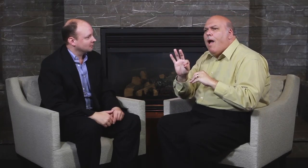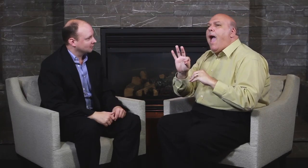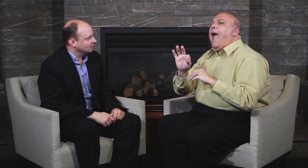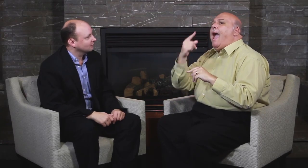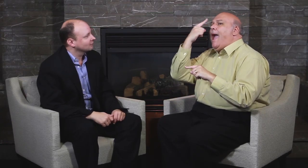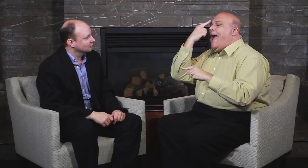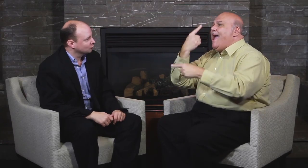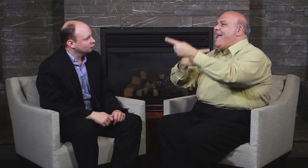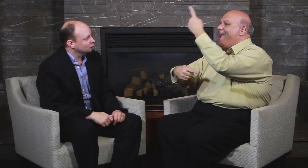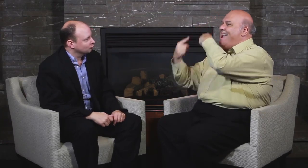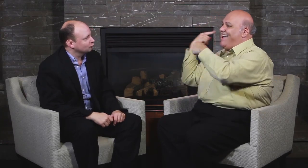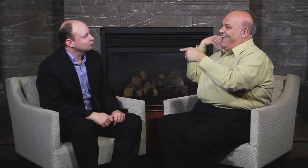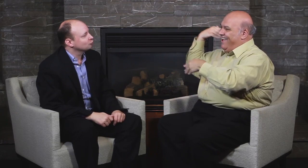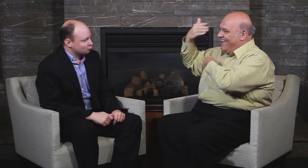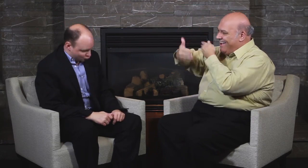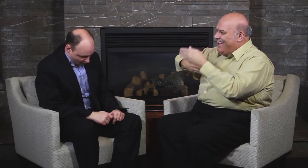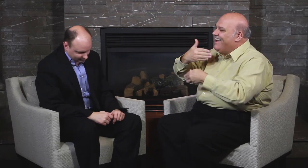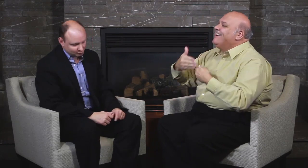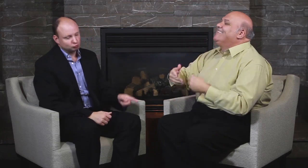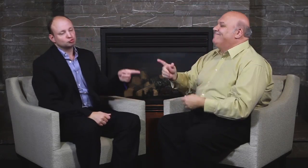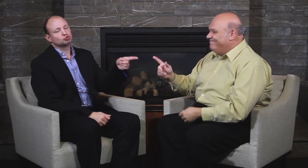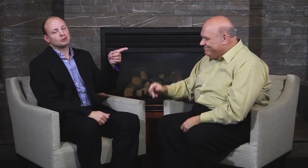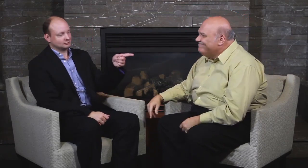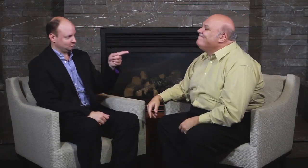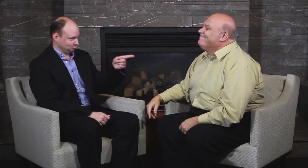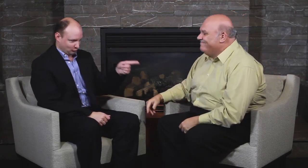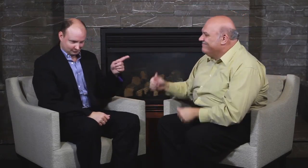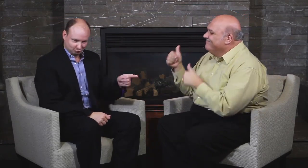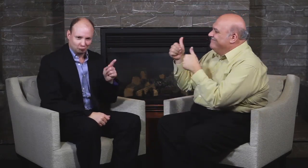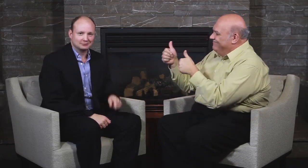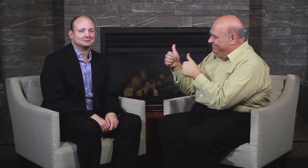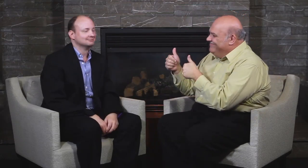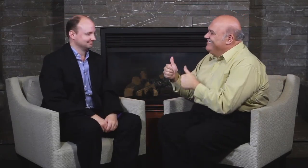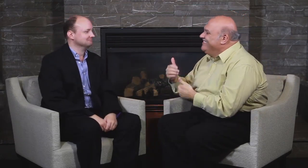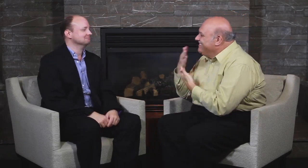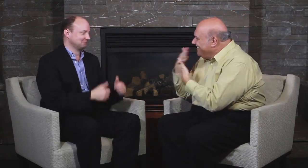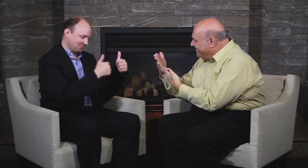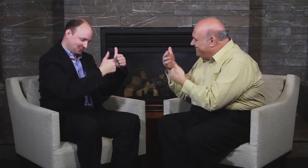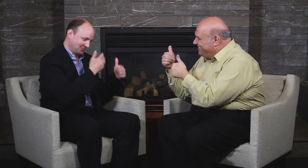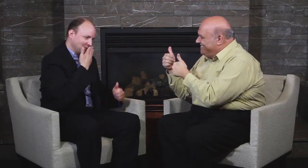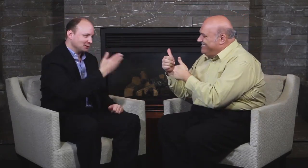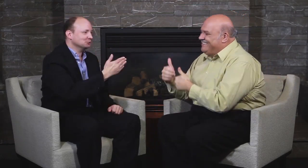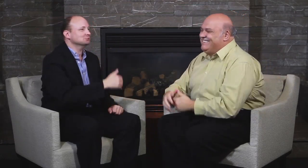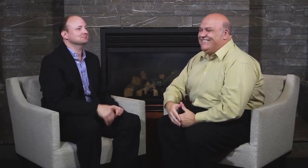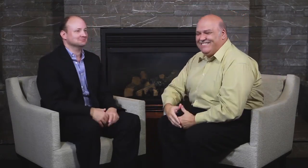issues. We can share our experiences. Exactly! Thank you.